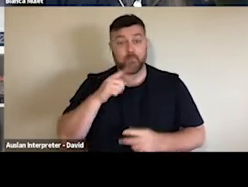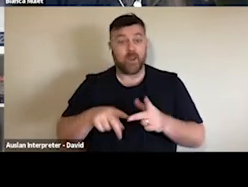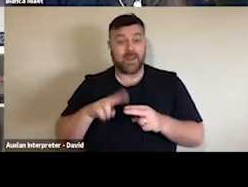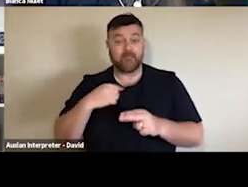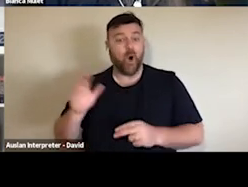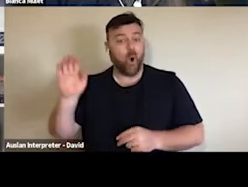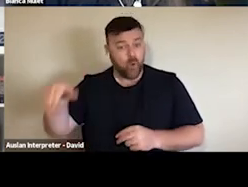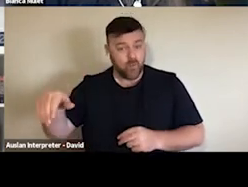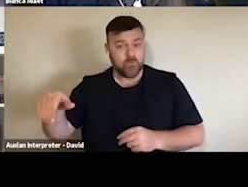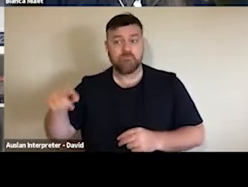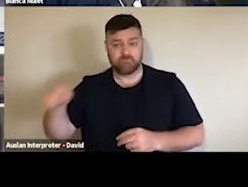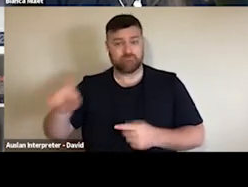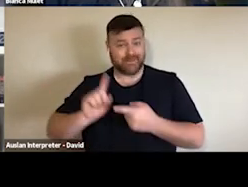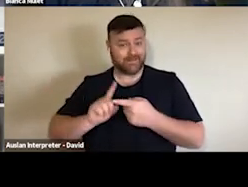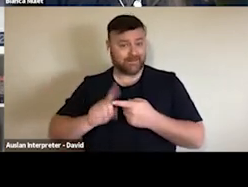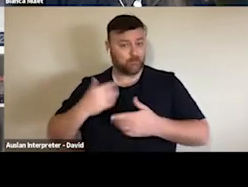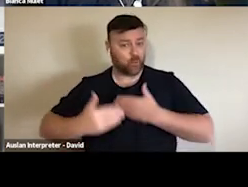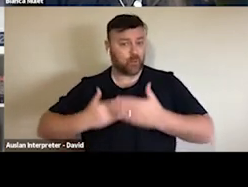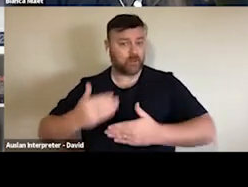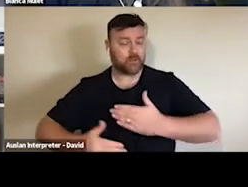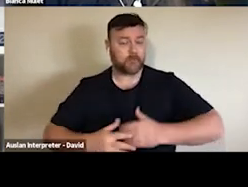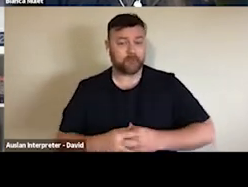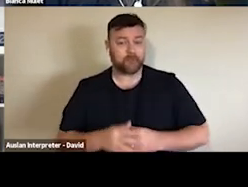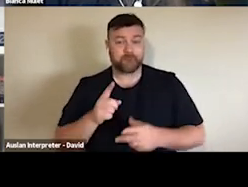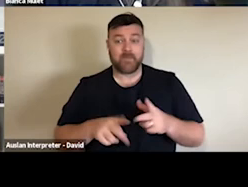have matured and at the same time some people have started to experience screen fatigue,